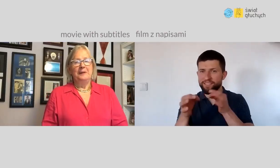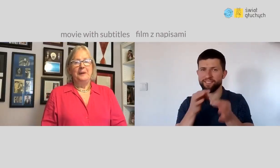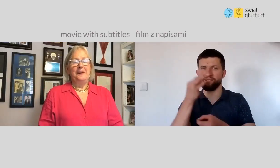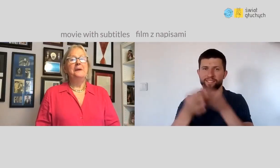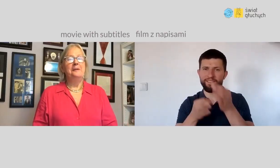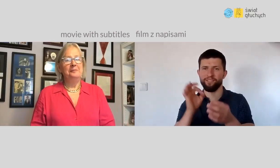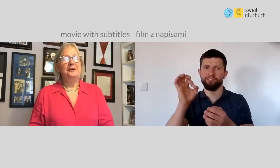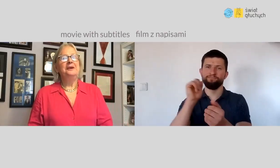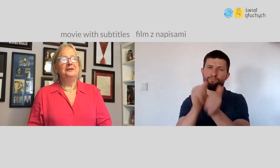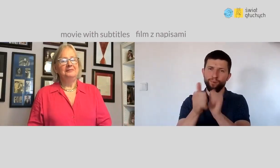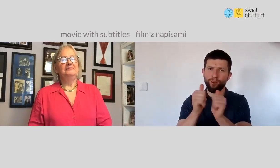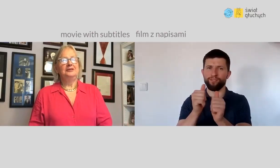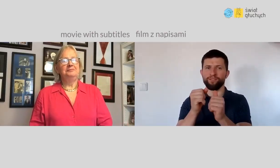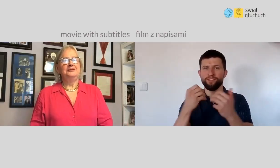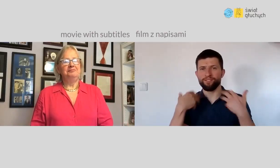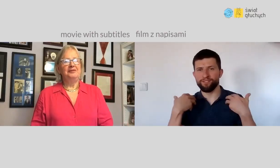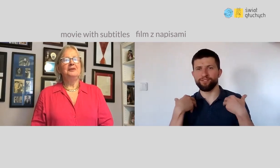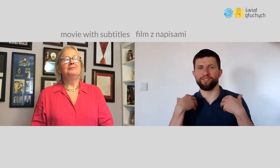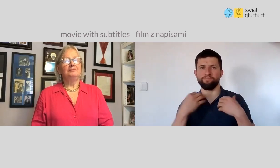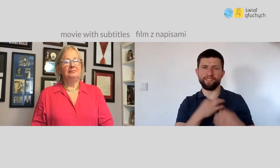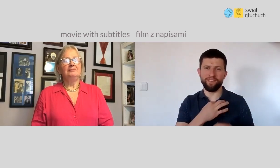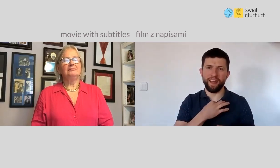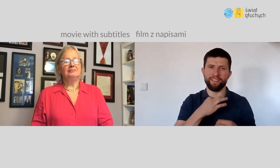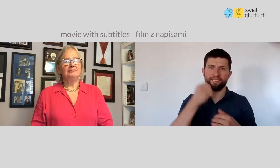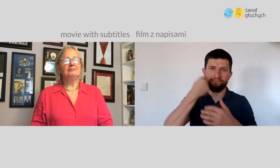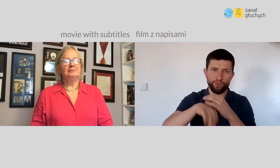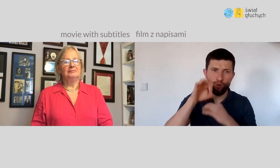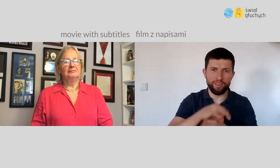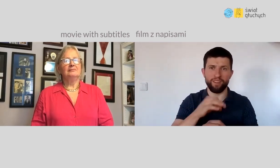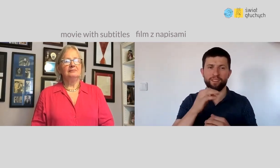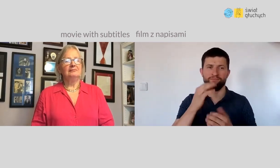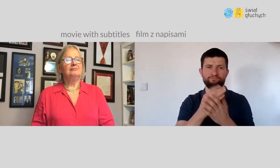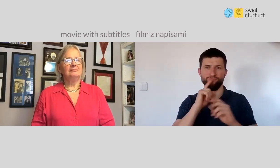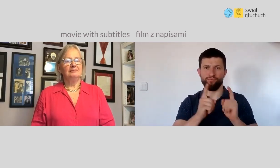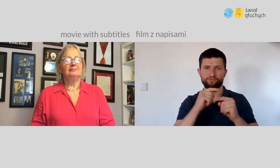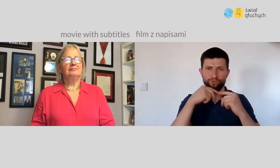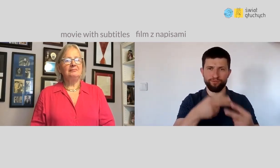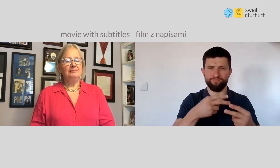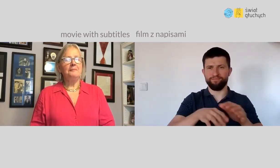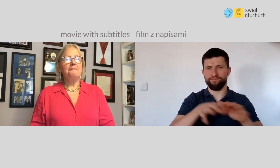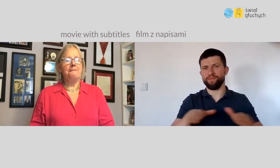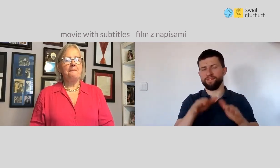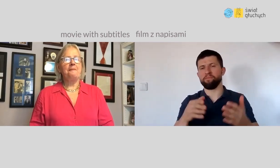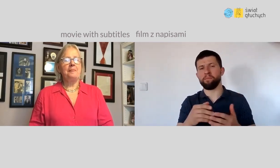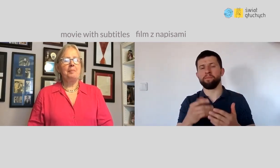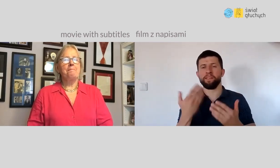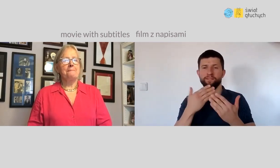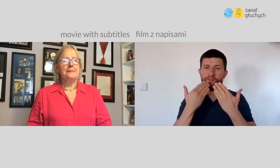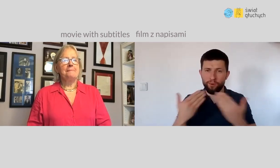You told us about your private life, about a sports career, about how you gave birth to daughters.